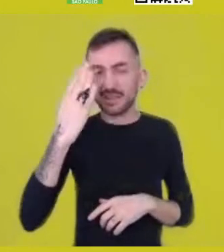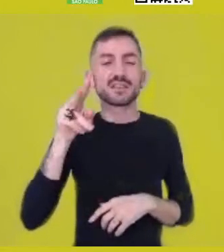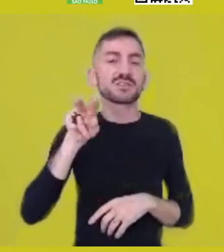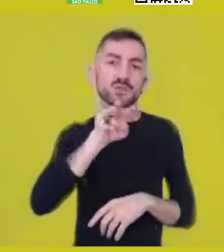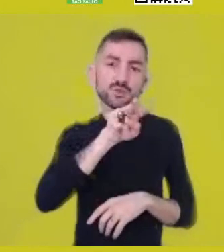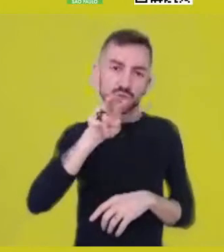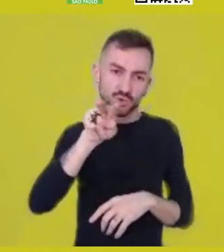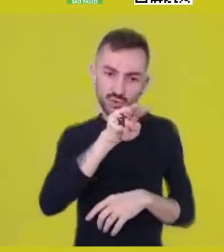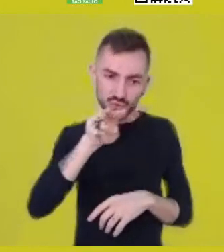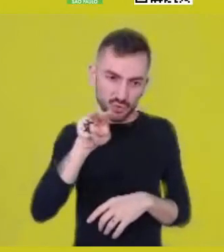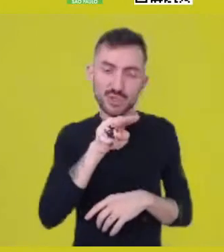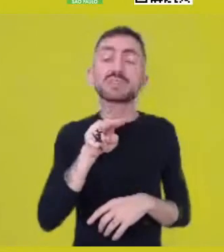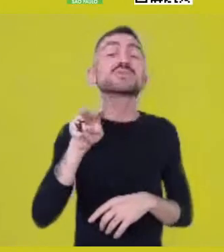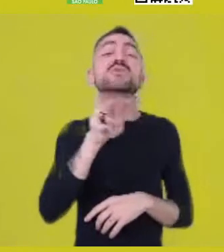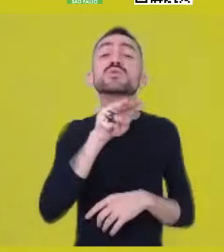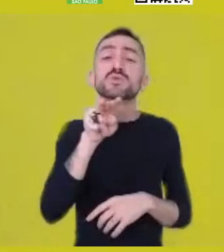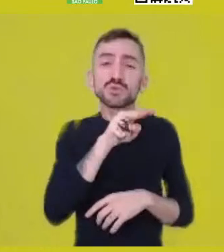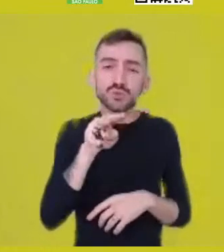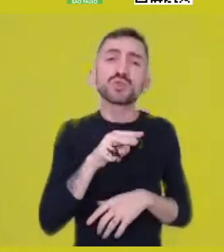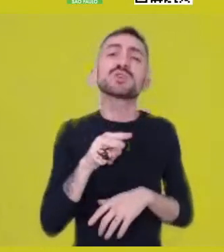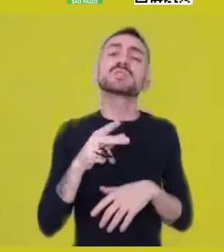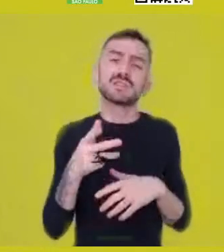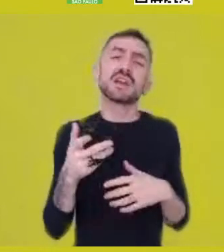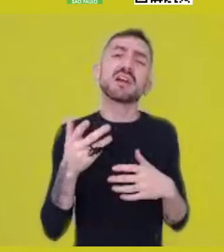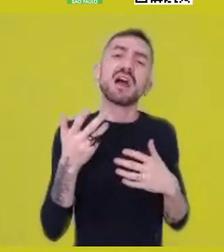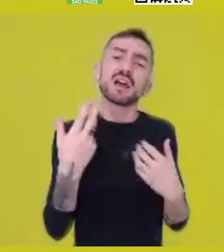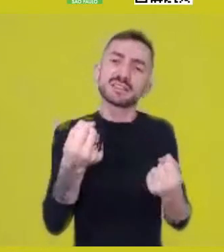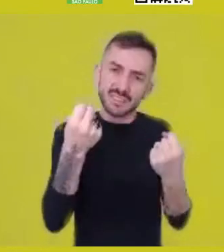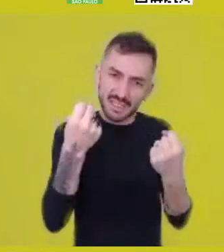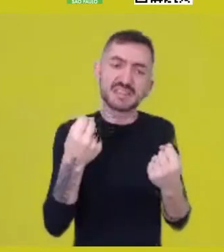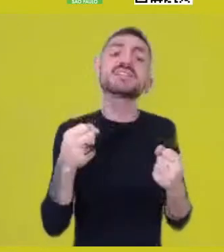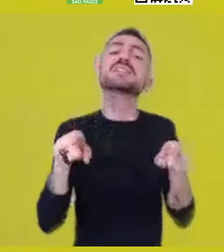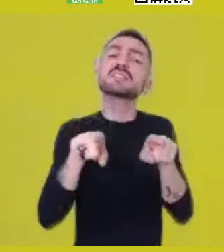because they will surely present to us